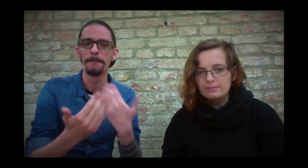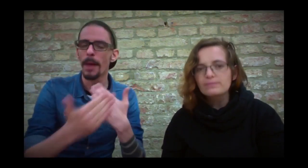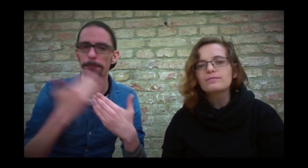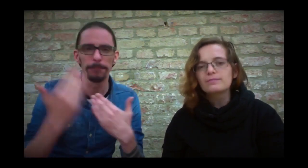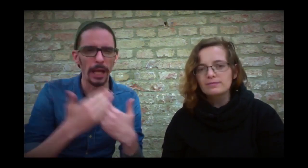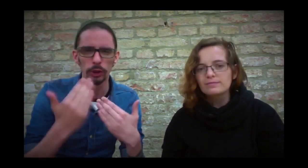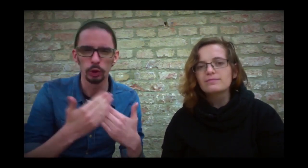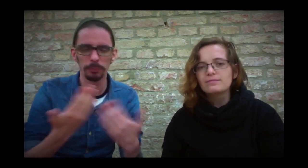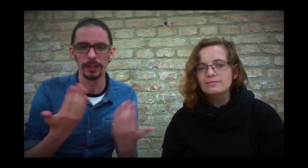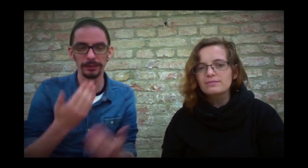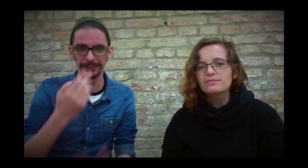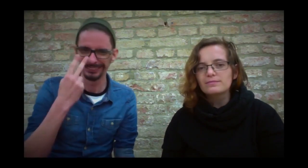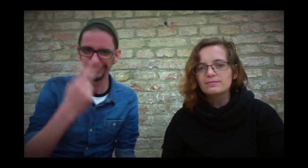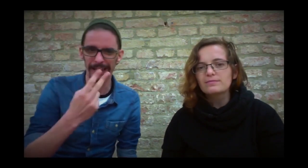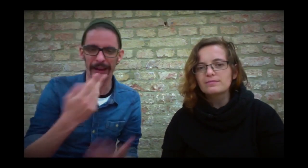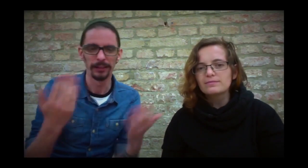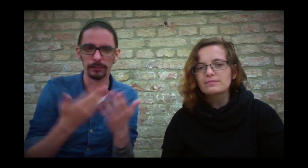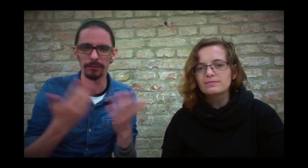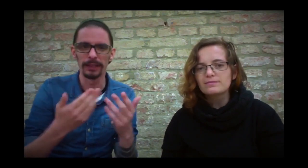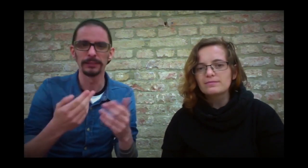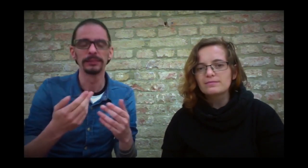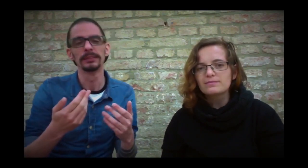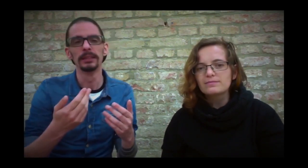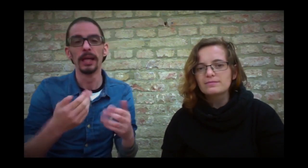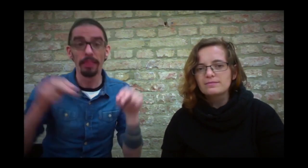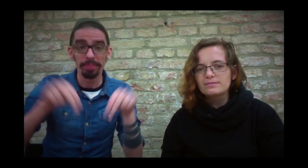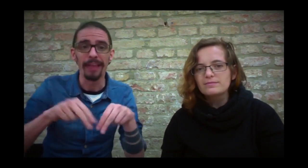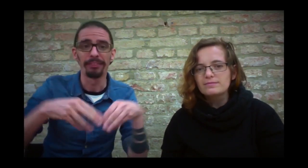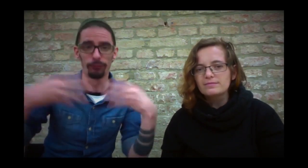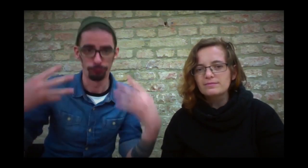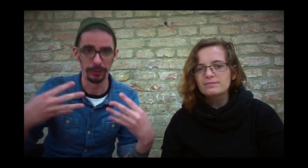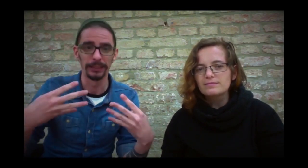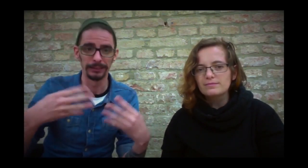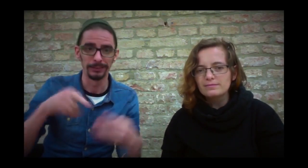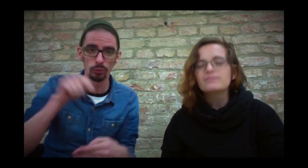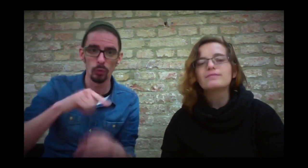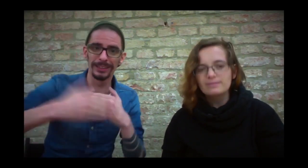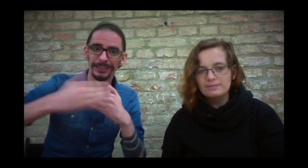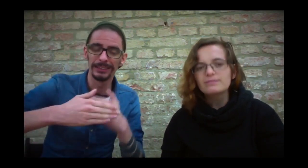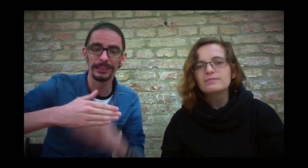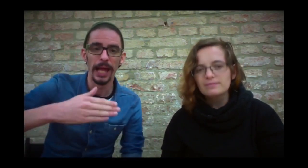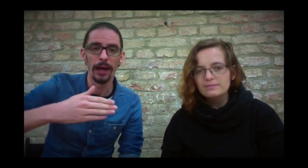Let me explain. So let me show you an example: I've seen on NETFLIX,